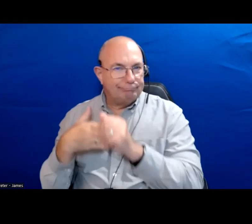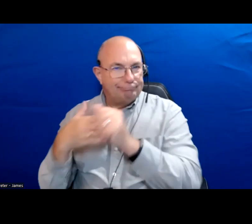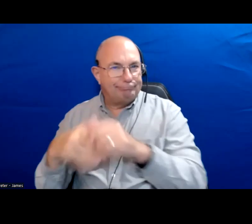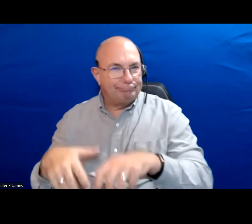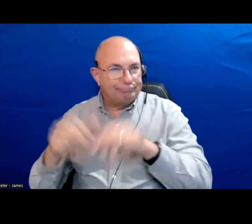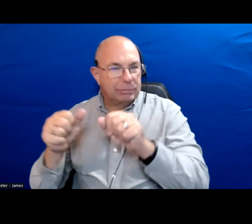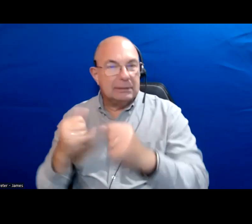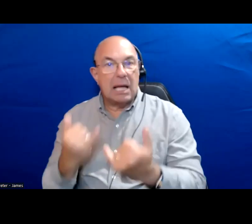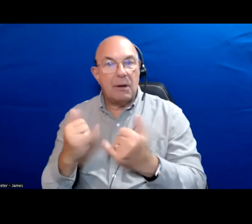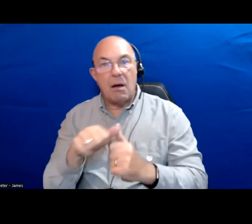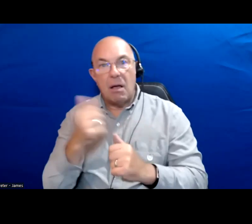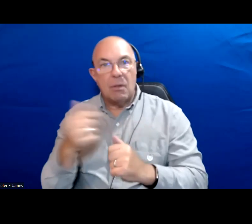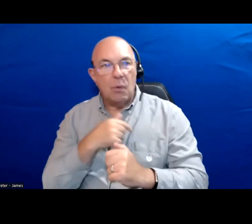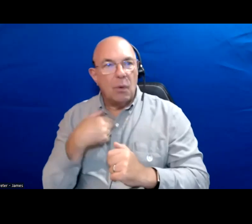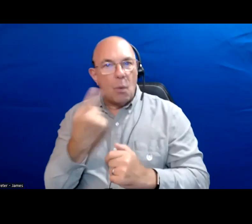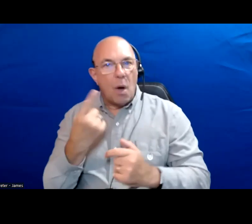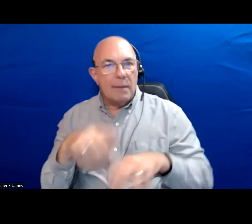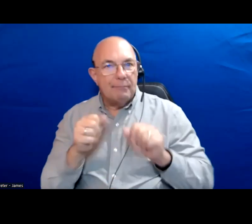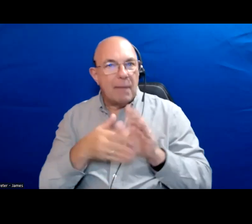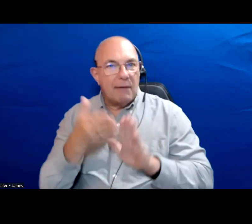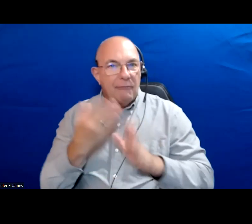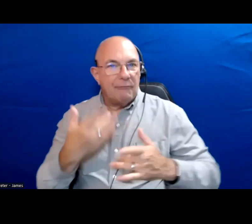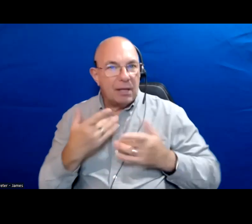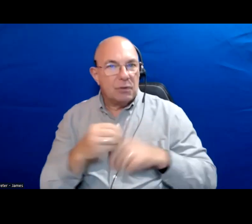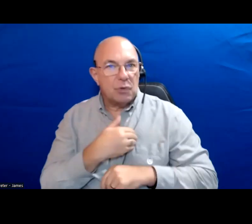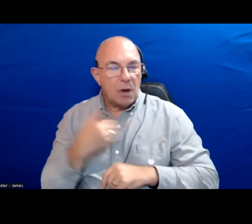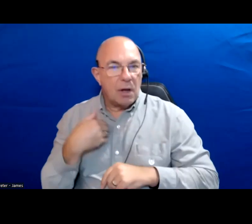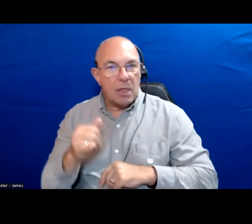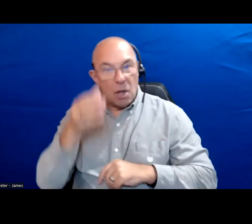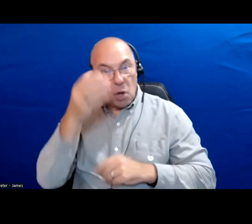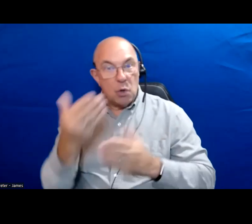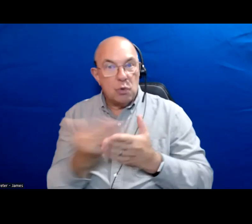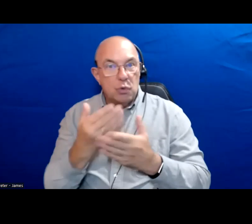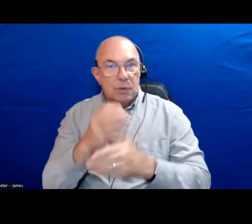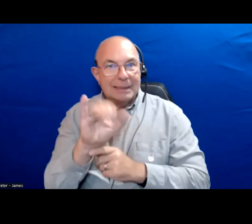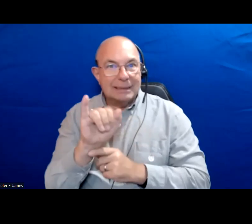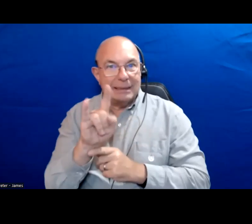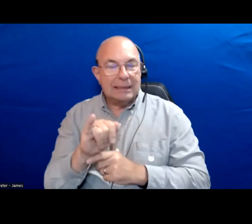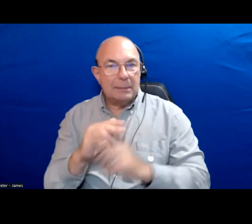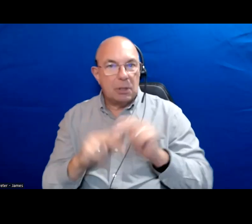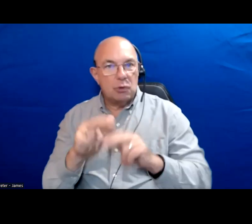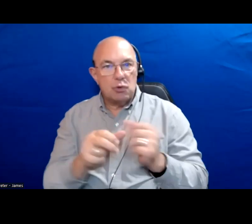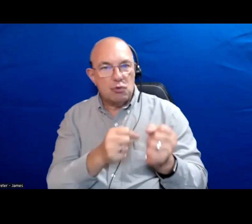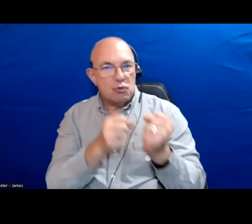We recently did an event in Toronto on the idea of a new city building vibrant strong cities.